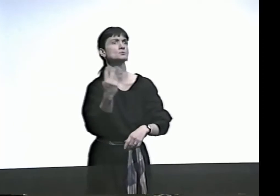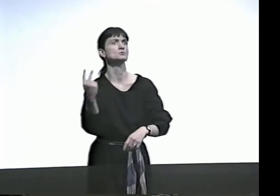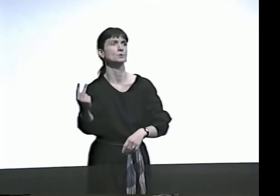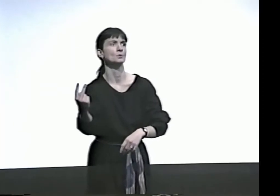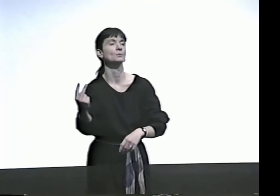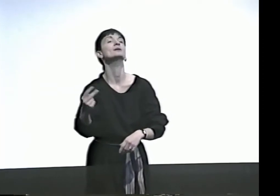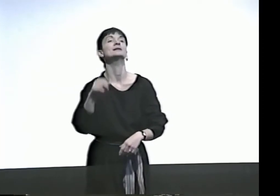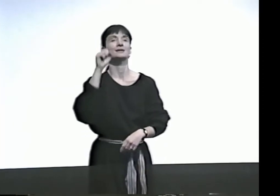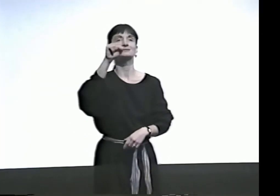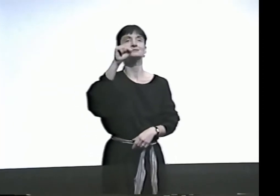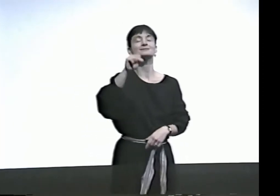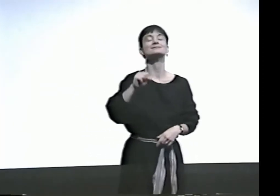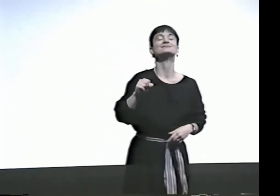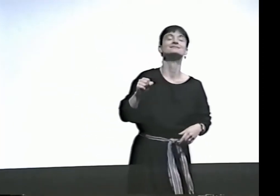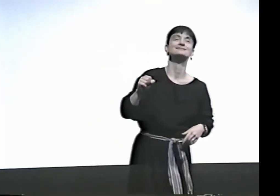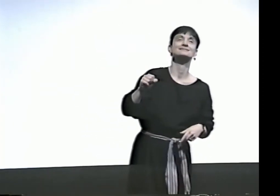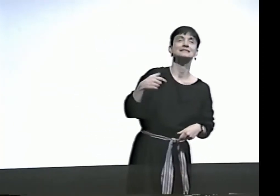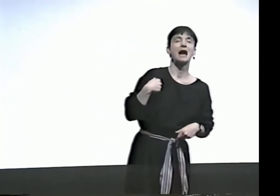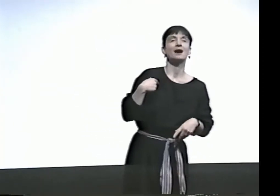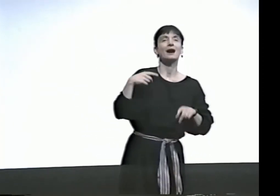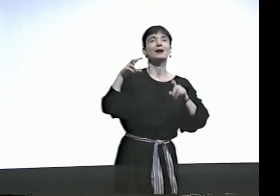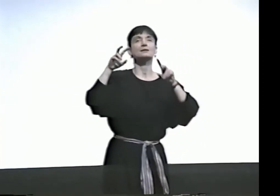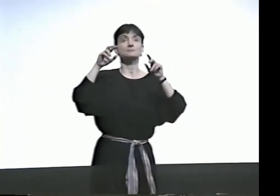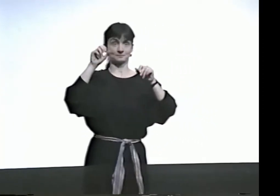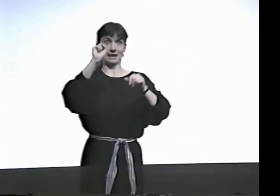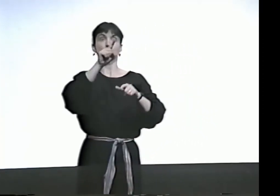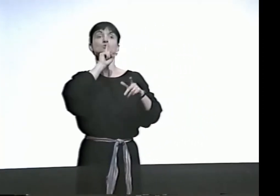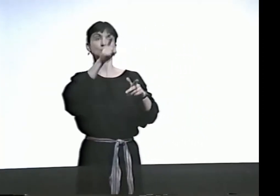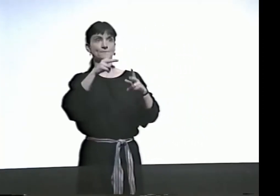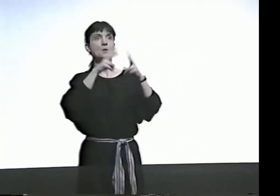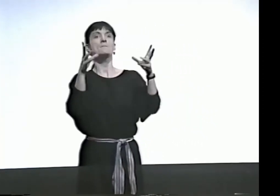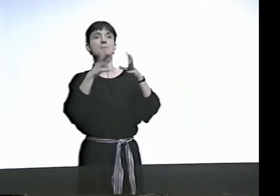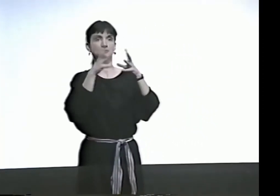BUT IF IT'S FAST, CAN I HAVE A REPETITION OF TWOs,